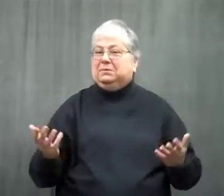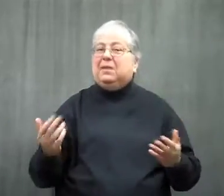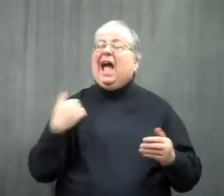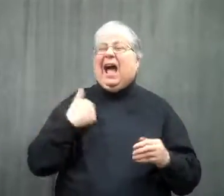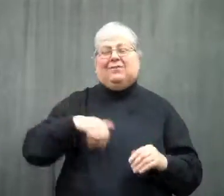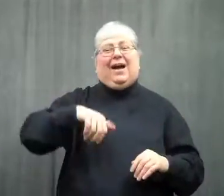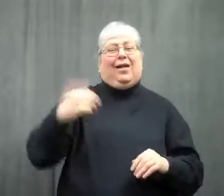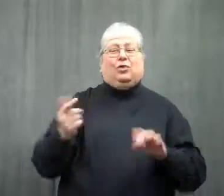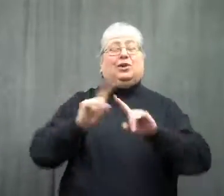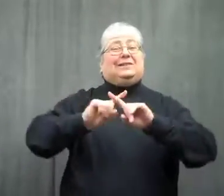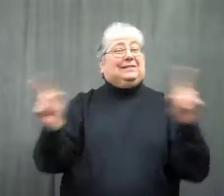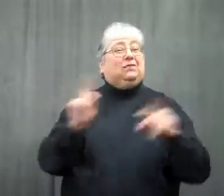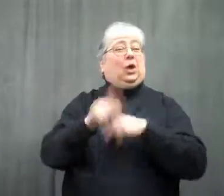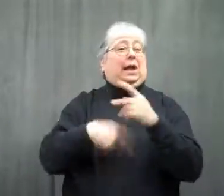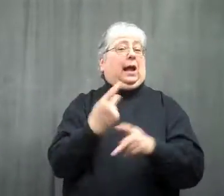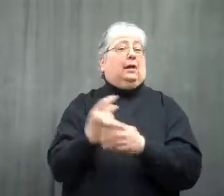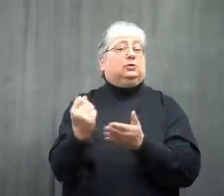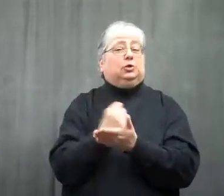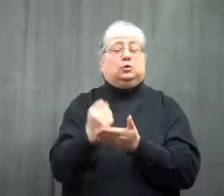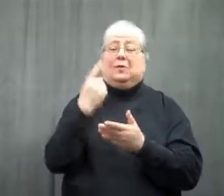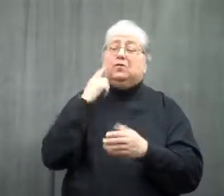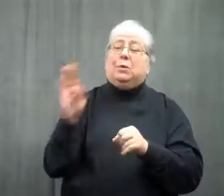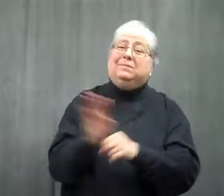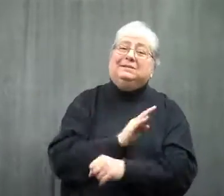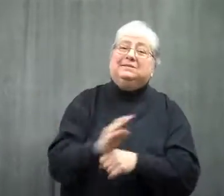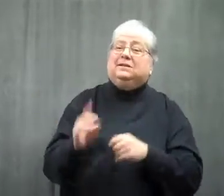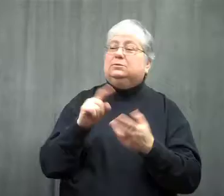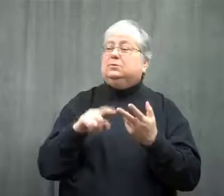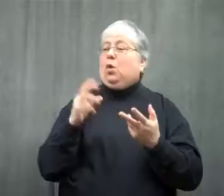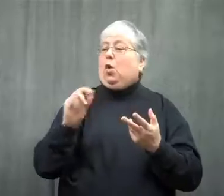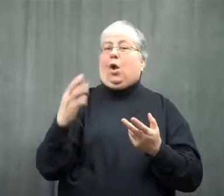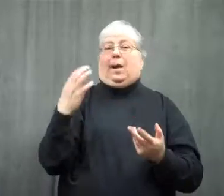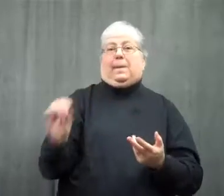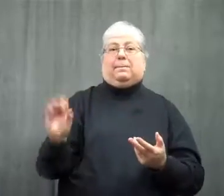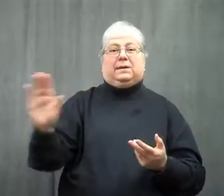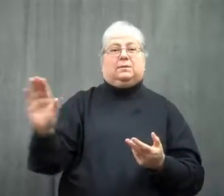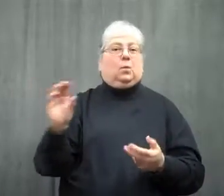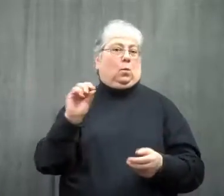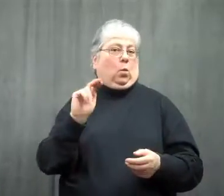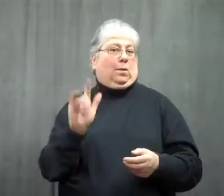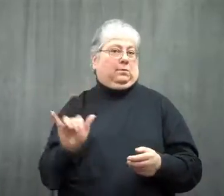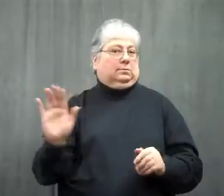There are different kinds of cards especially for businesses or companies.